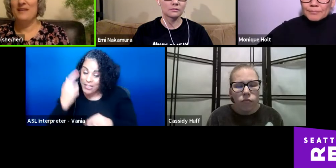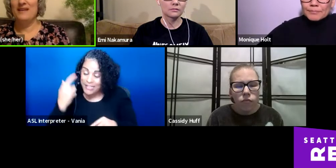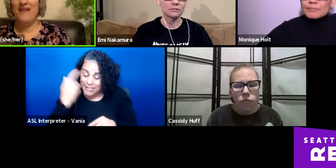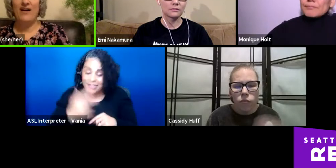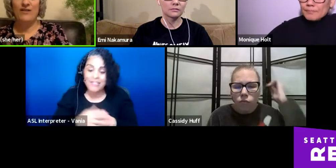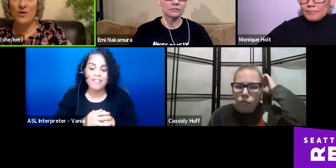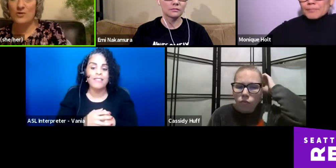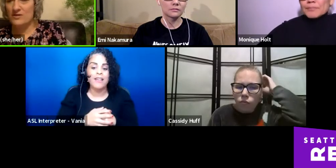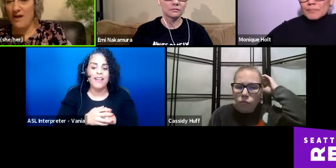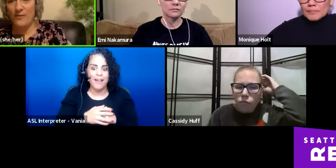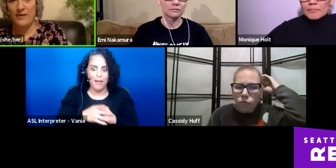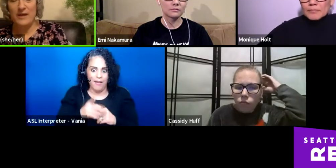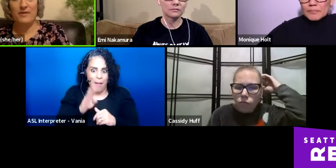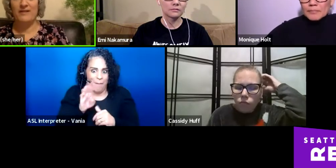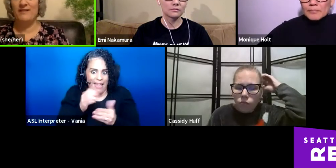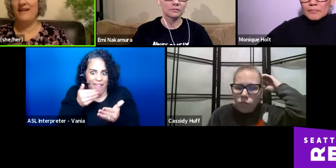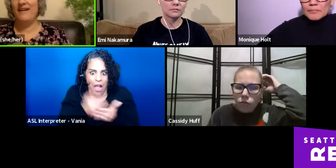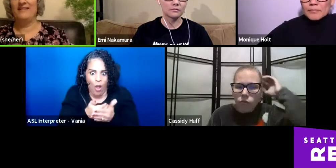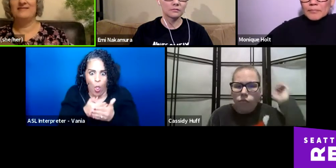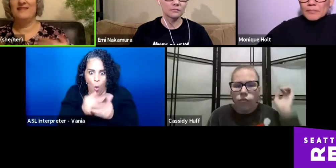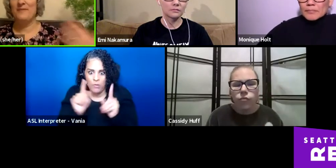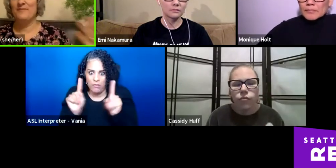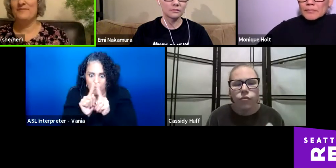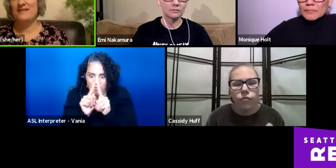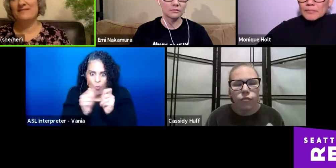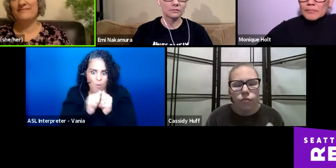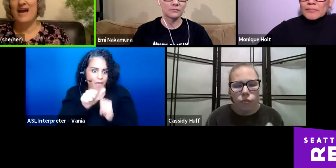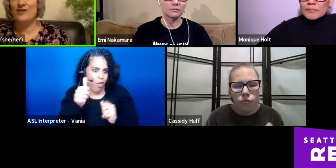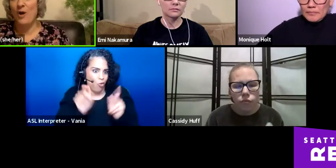being that close to other people and not knowing